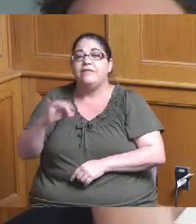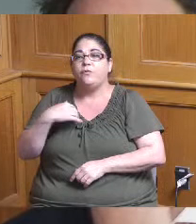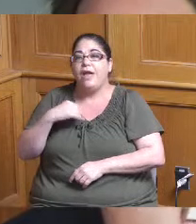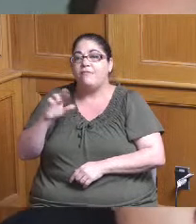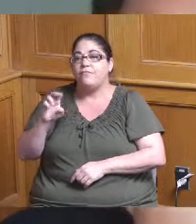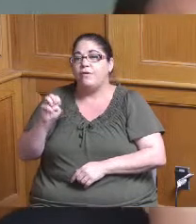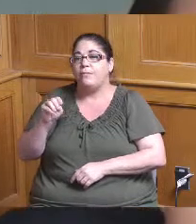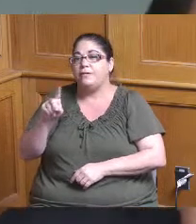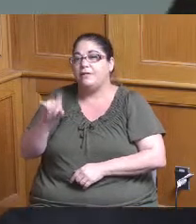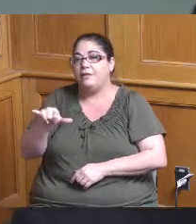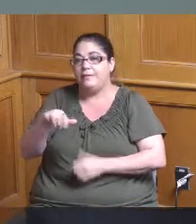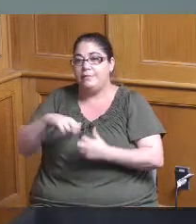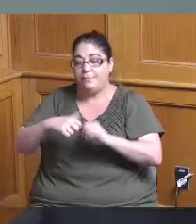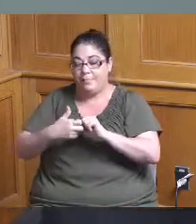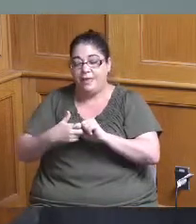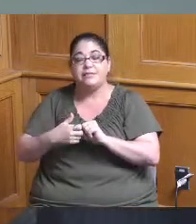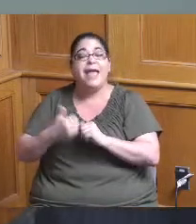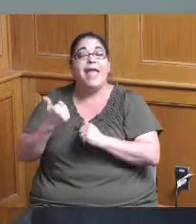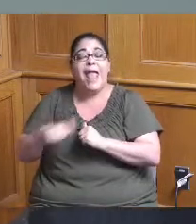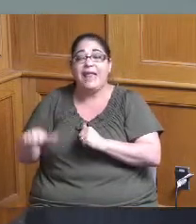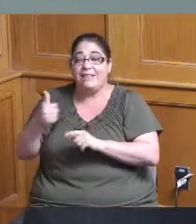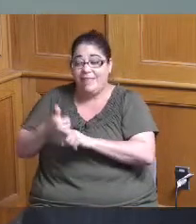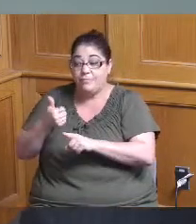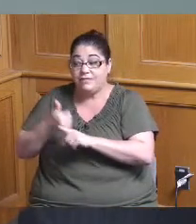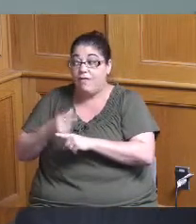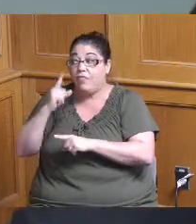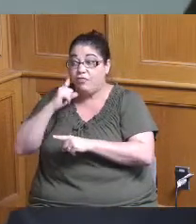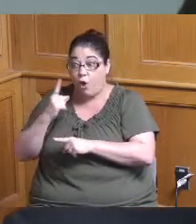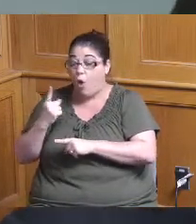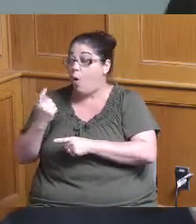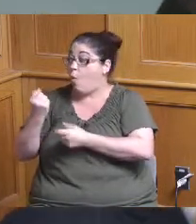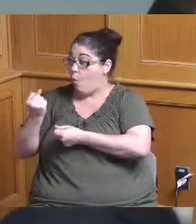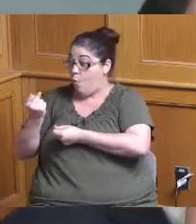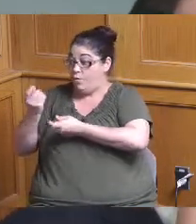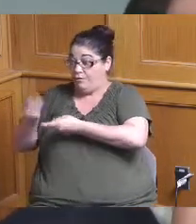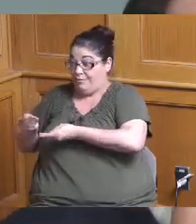associated with those do we think that some of those can be pulled back in are some of them